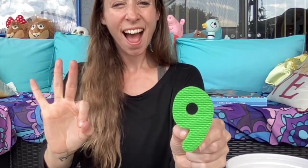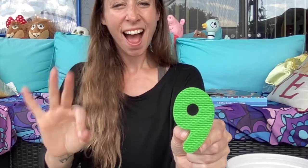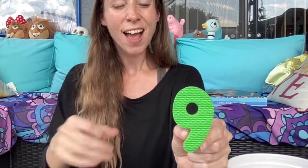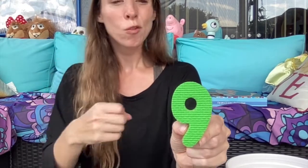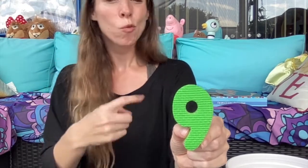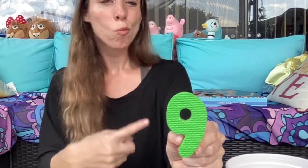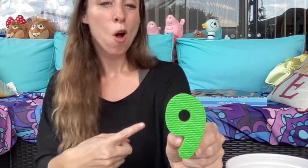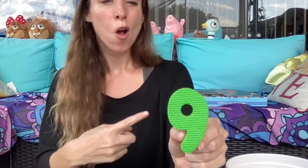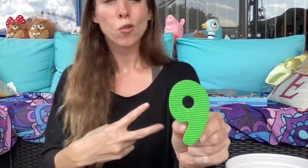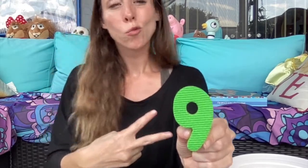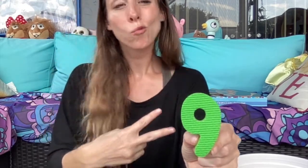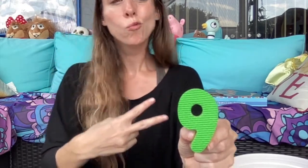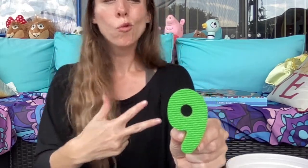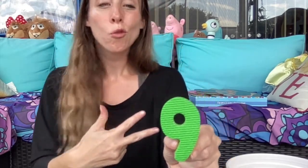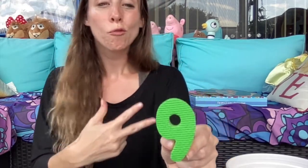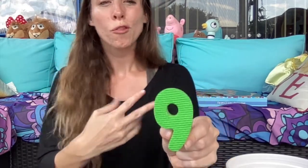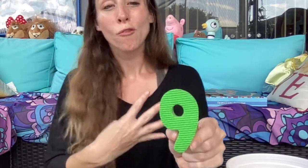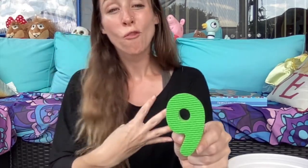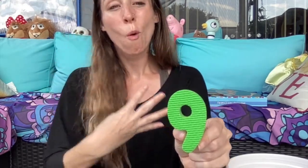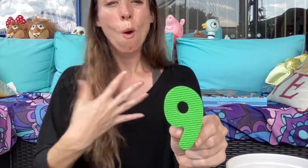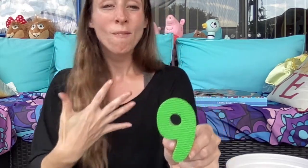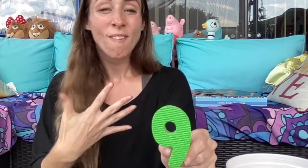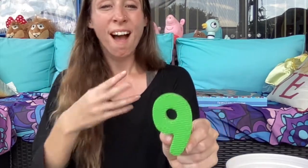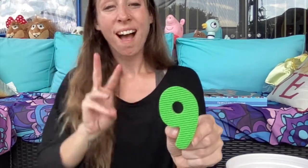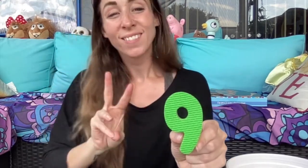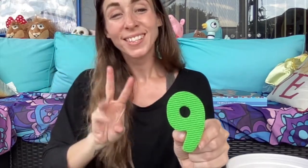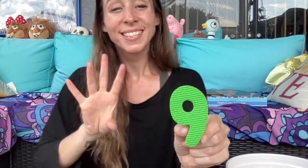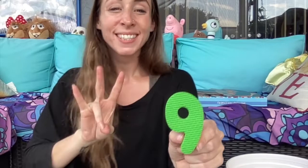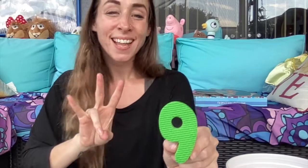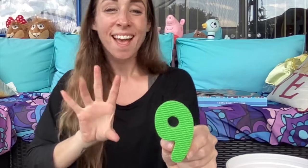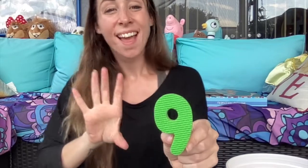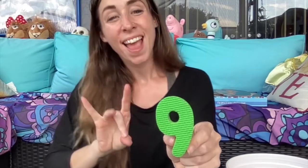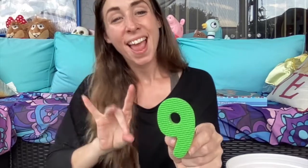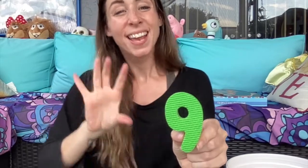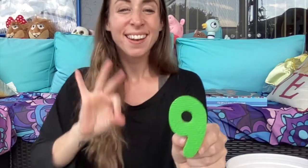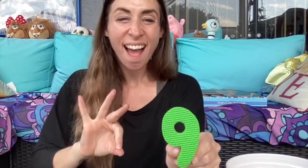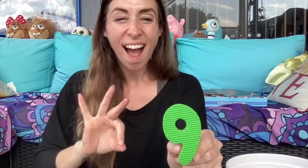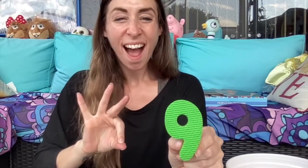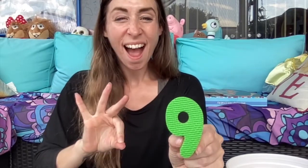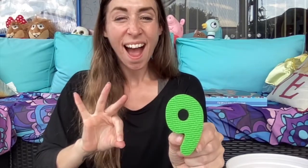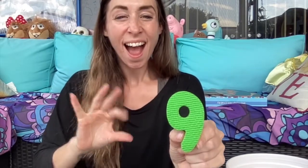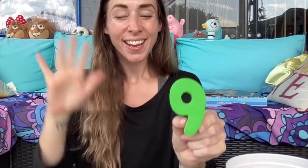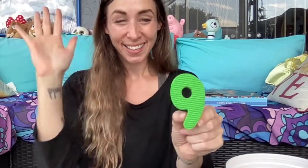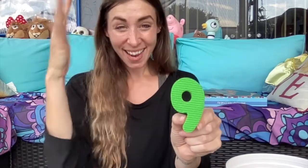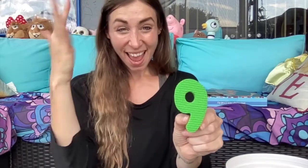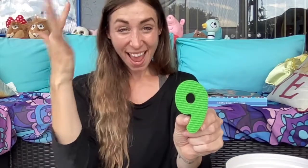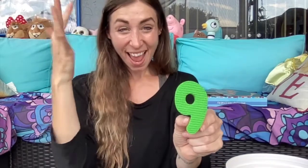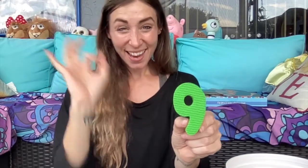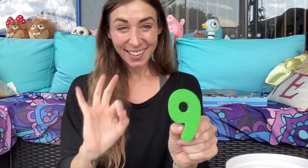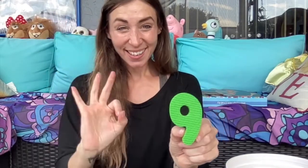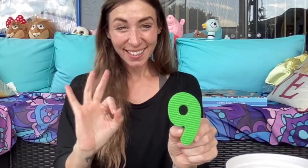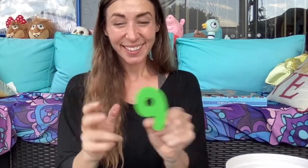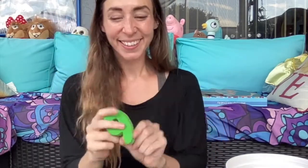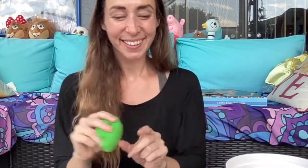Nine! One two three four five six seven eight nine! Hooray nine.